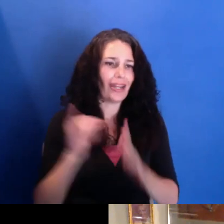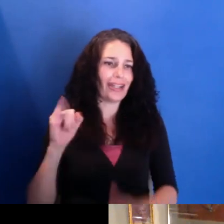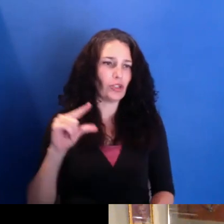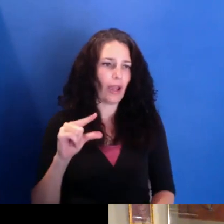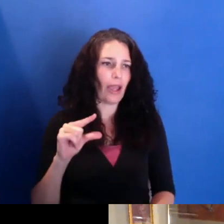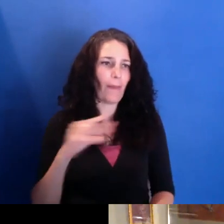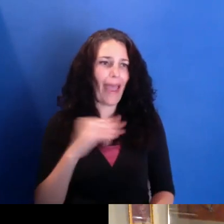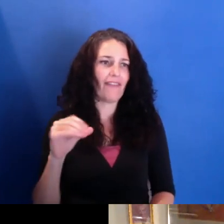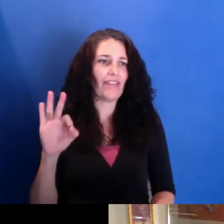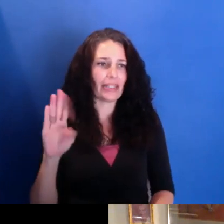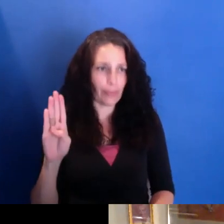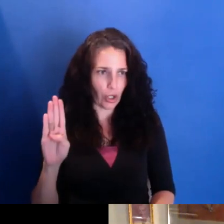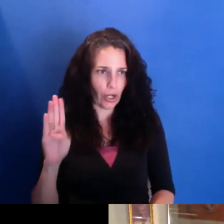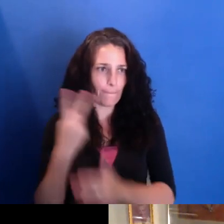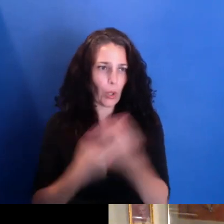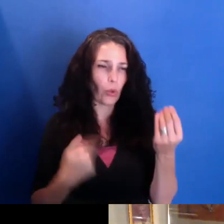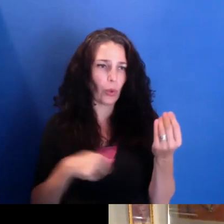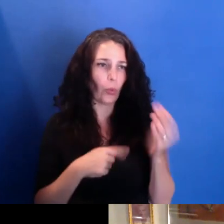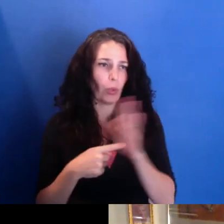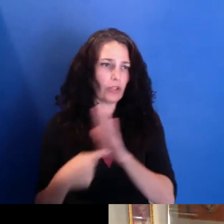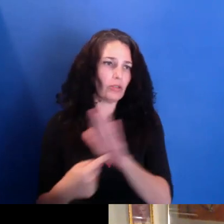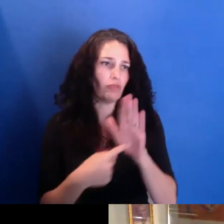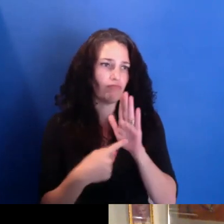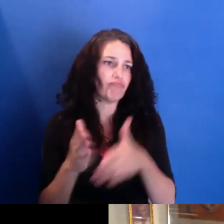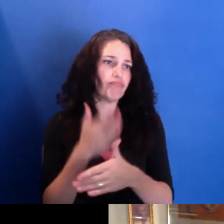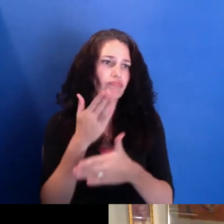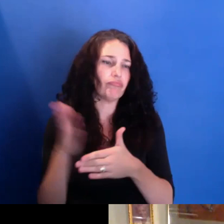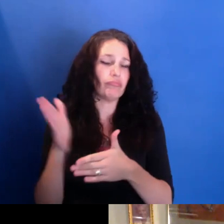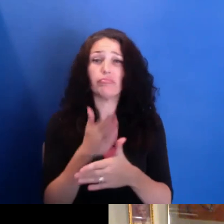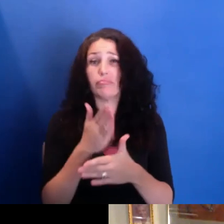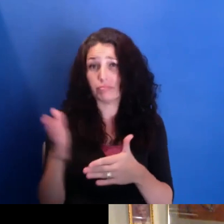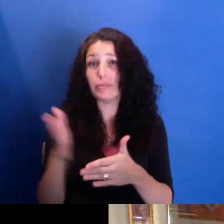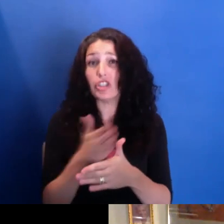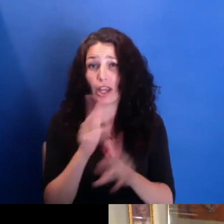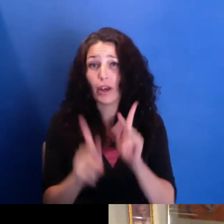page, where we would just-- we're just sharing people telling us stories.